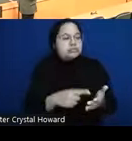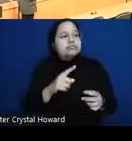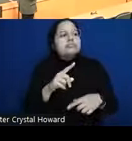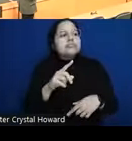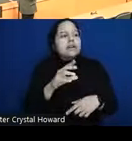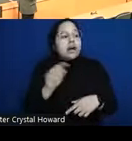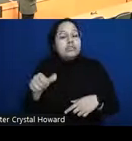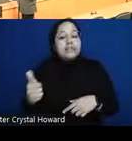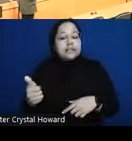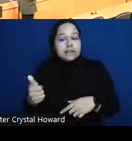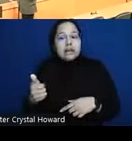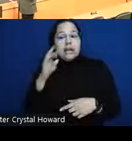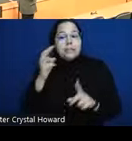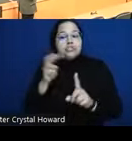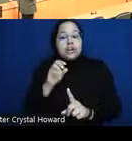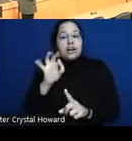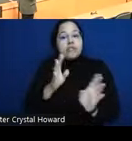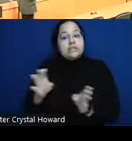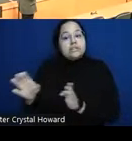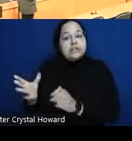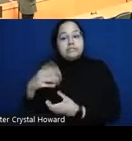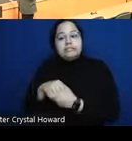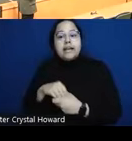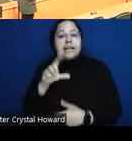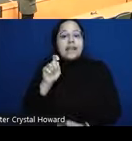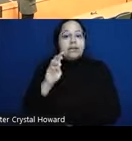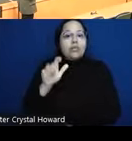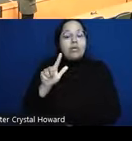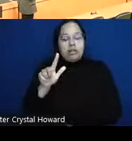know flator simple cortex V4 V2 that's all part of the secondary visual Network so it'